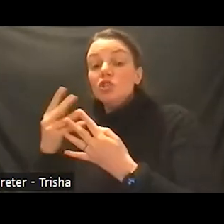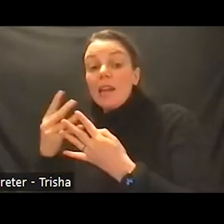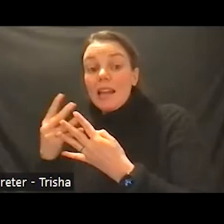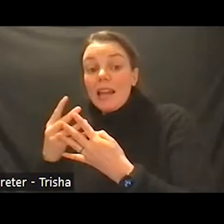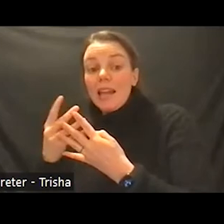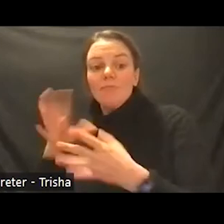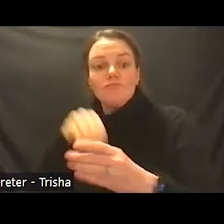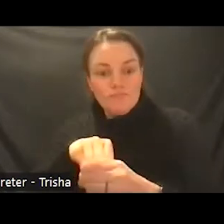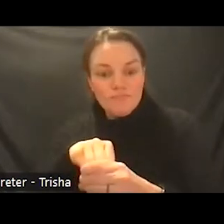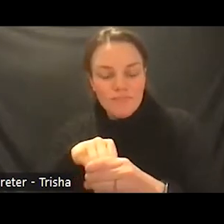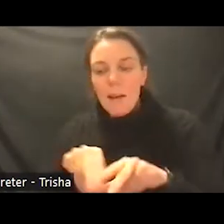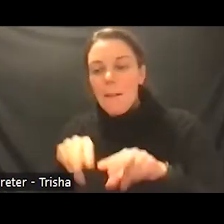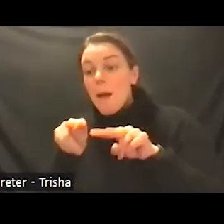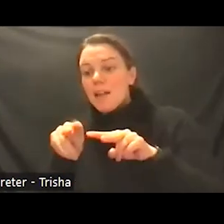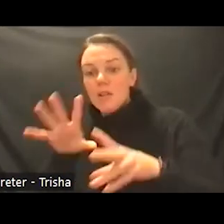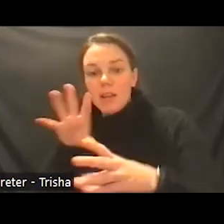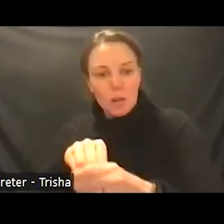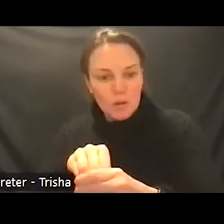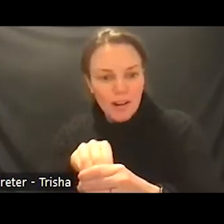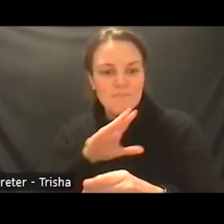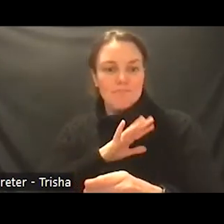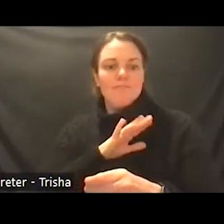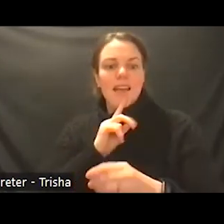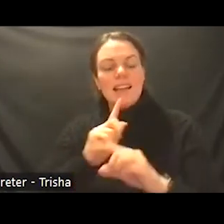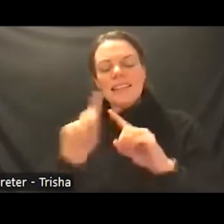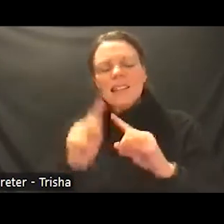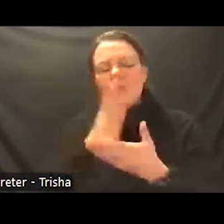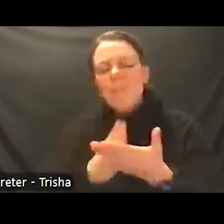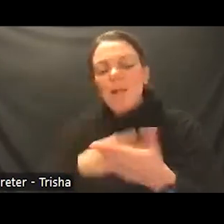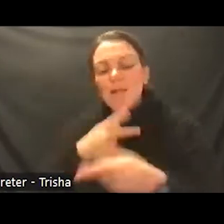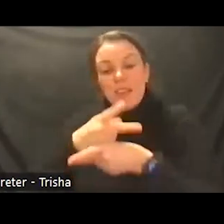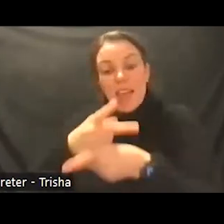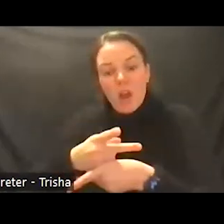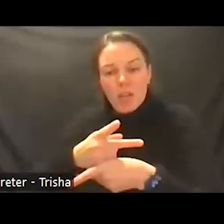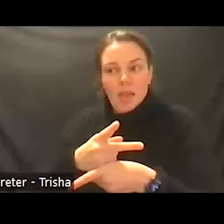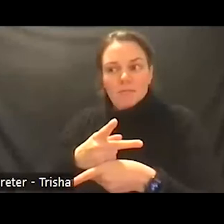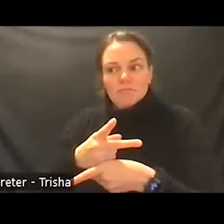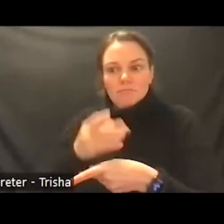and other aspects of care which to me are some of the social aspects of care